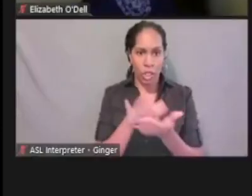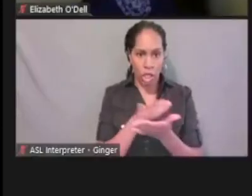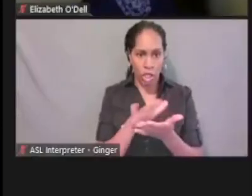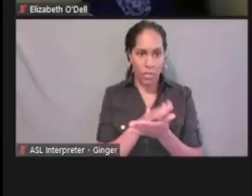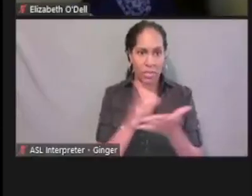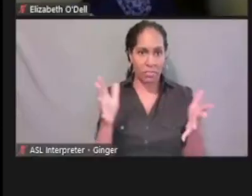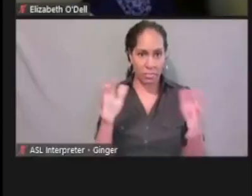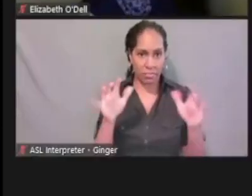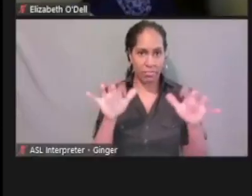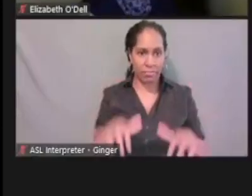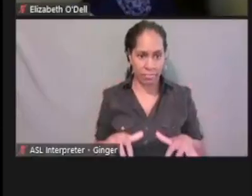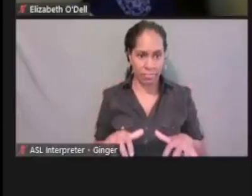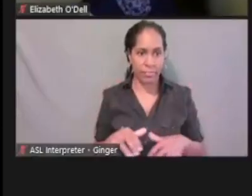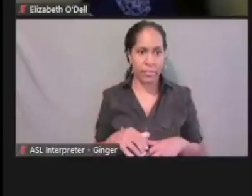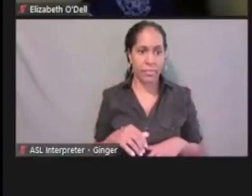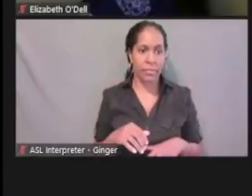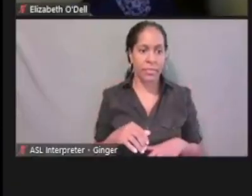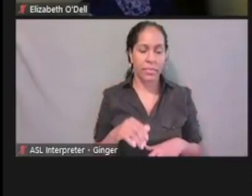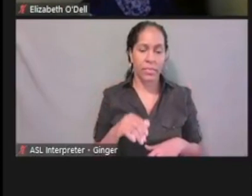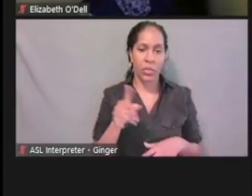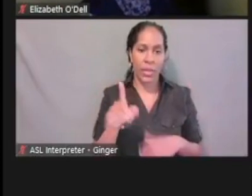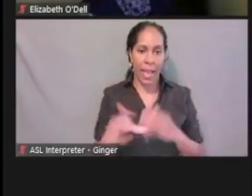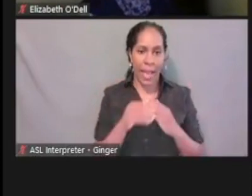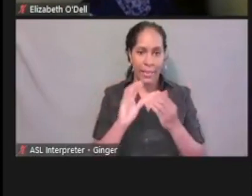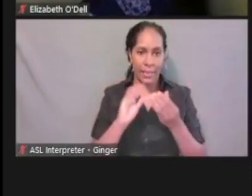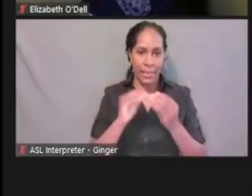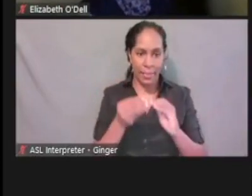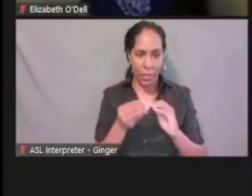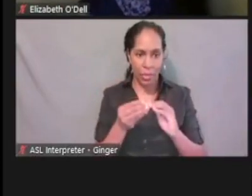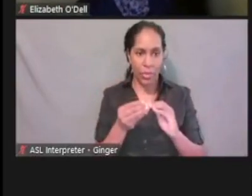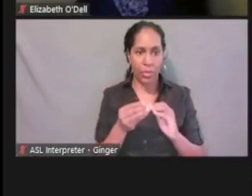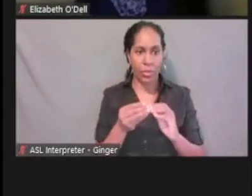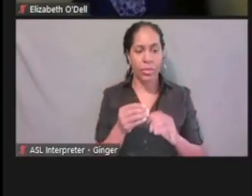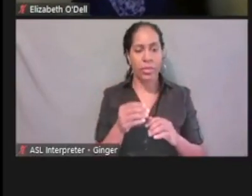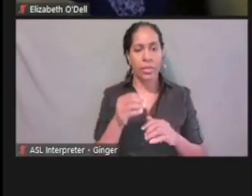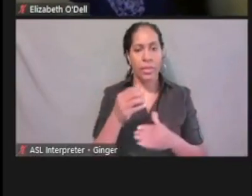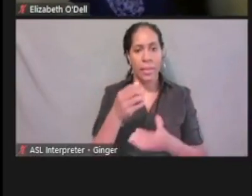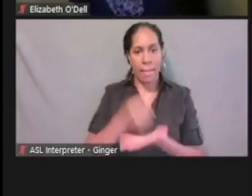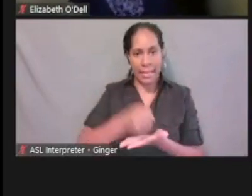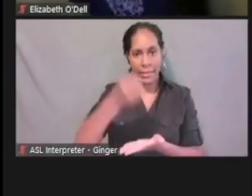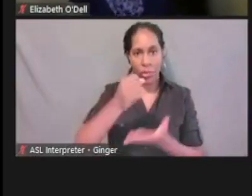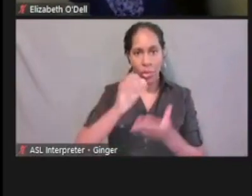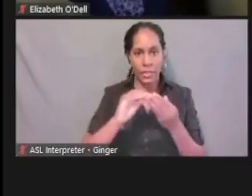So we'll put in I-94 number, the passport number. Country of issuance,